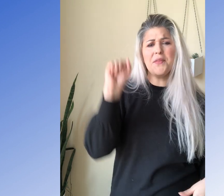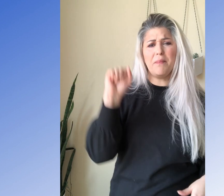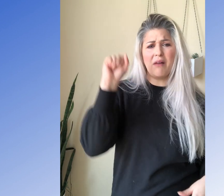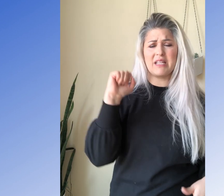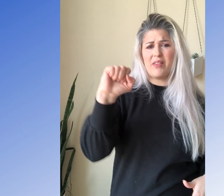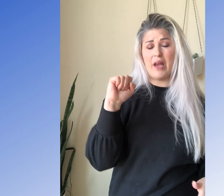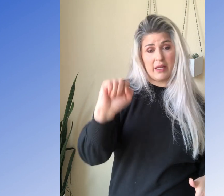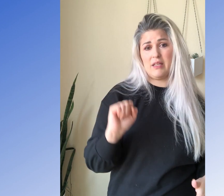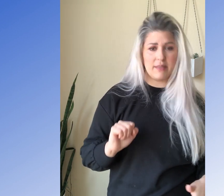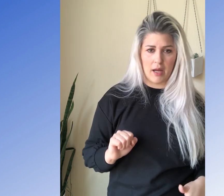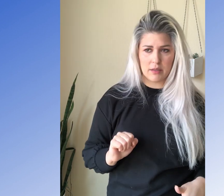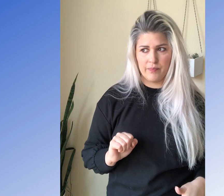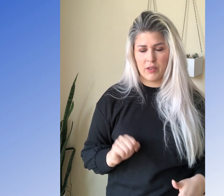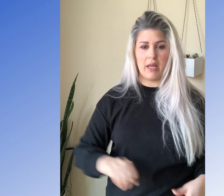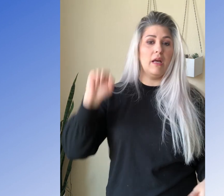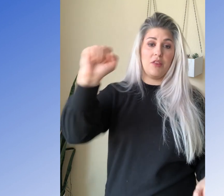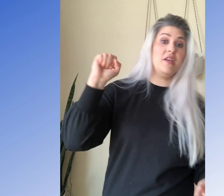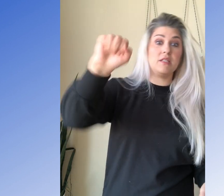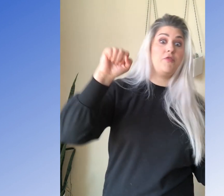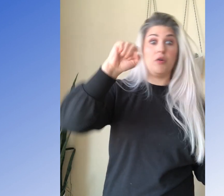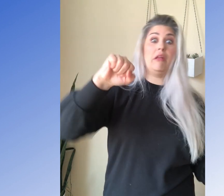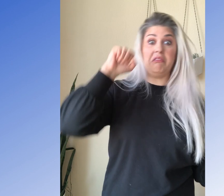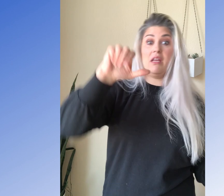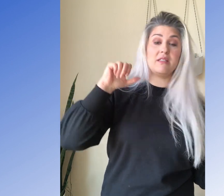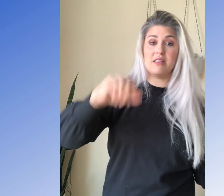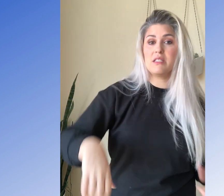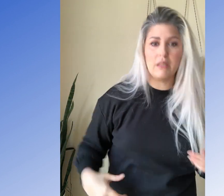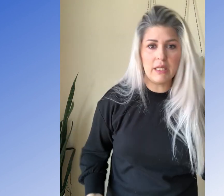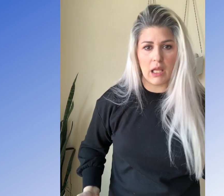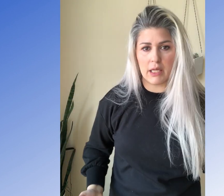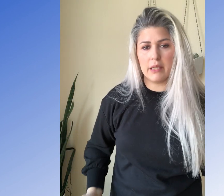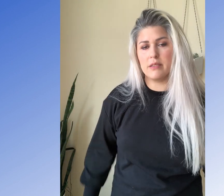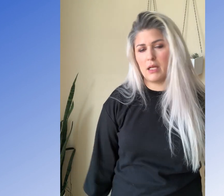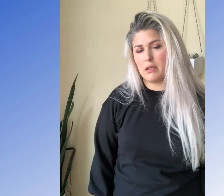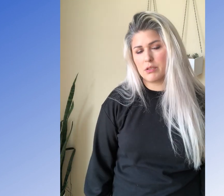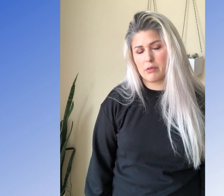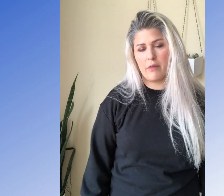But the balancing and the knocking is not okay. This if you're going like this is yelling in sign language, right?